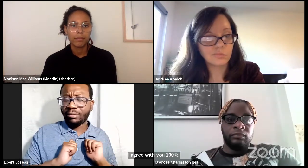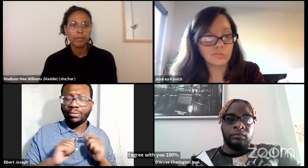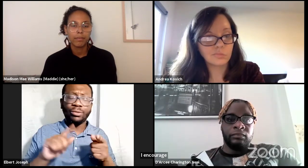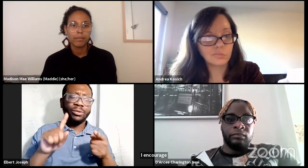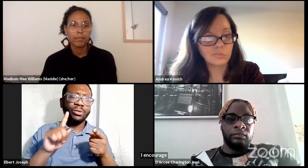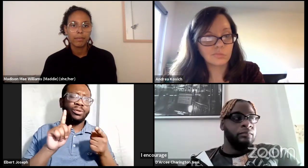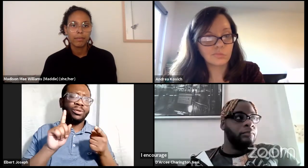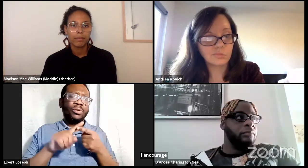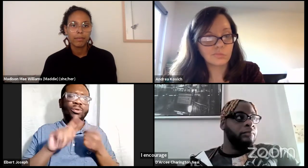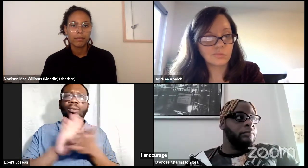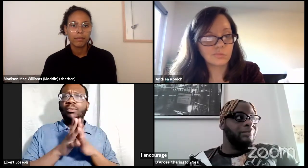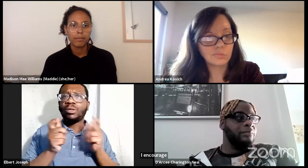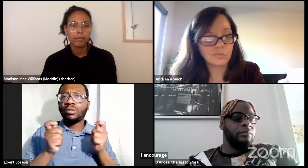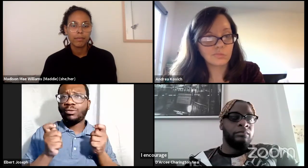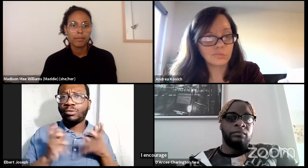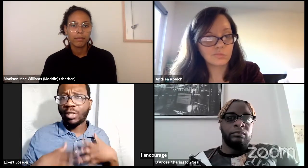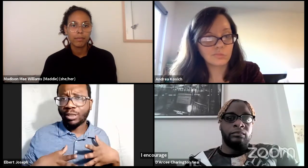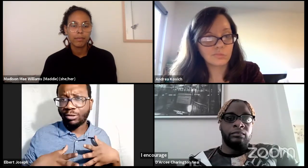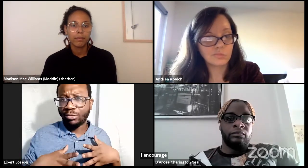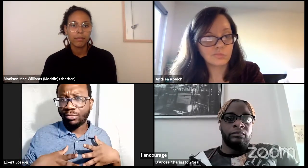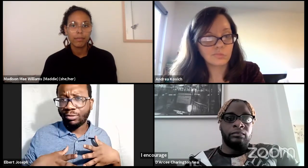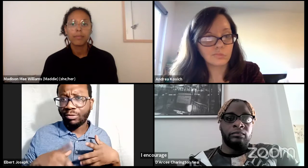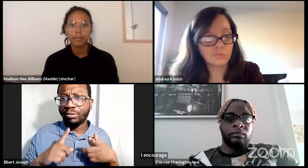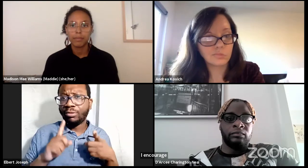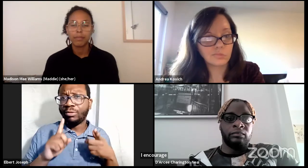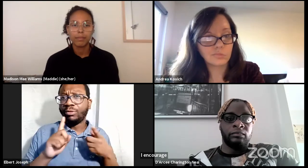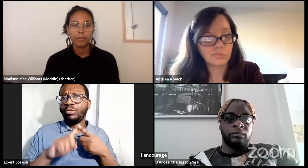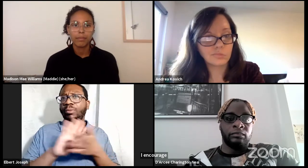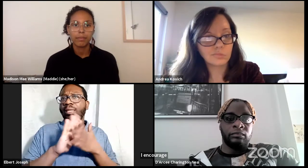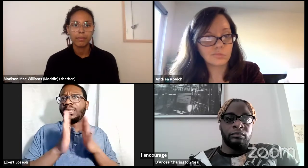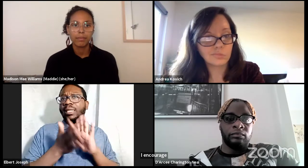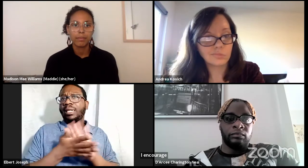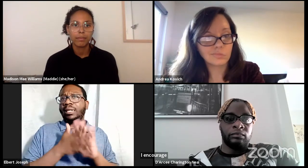deaf and disabled persons to write your own material